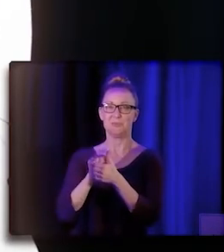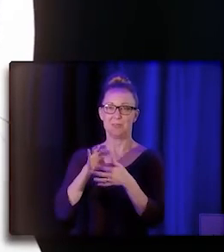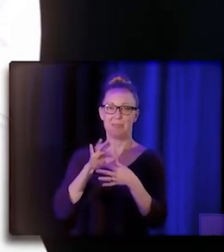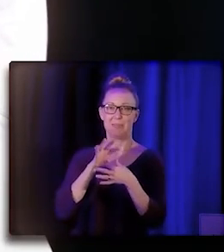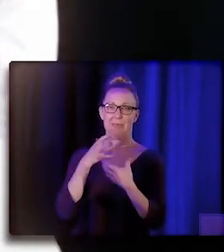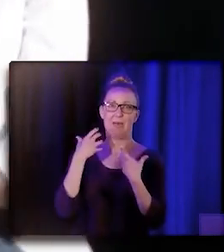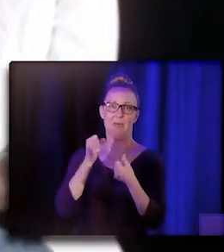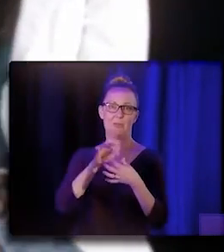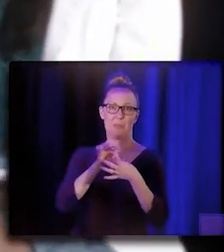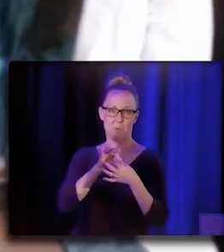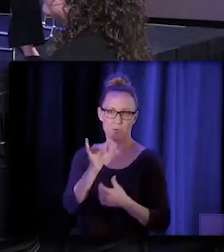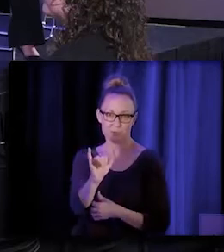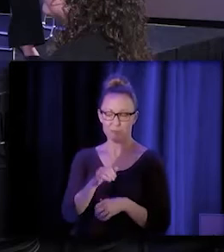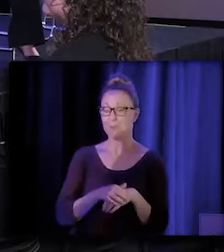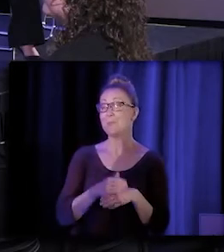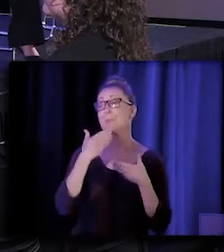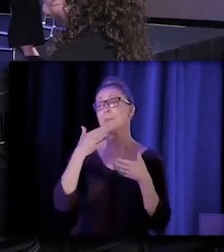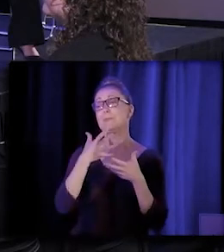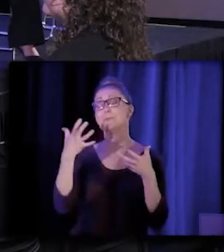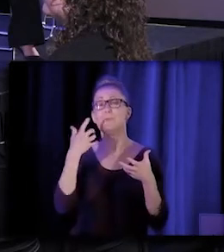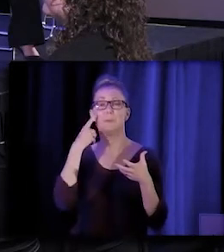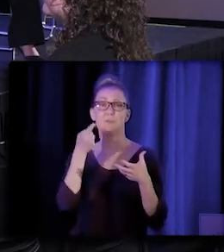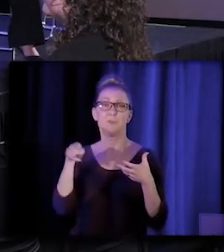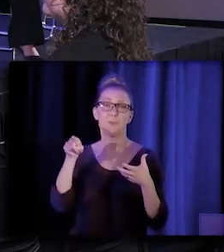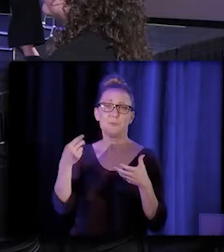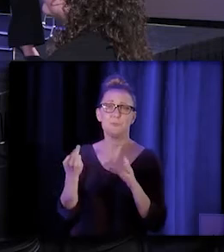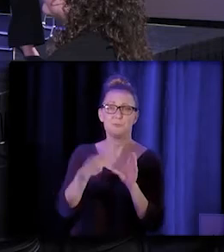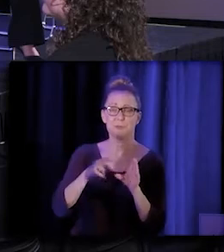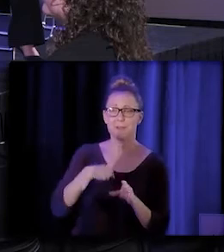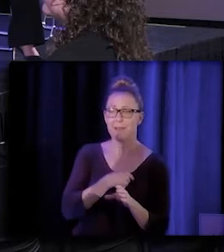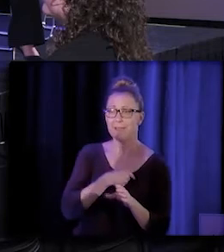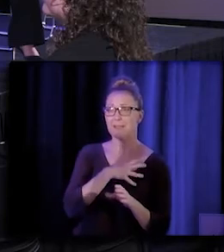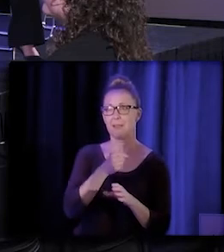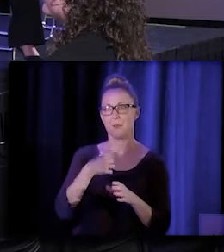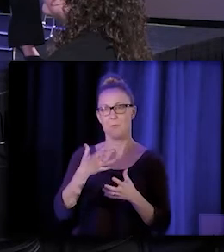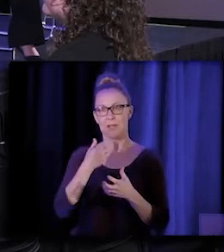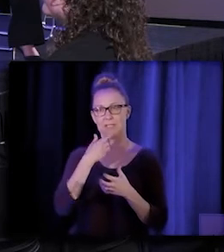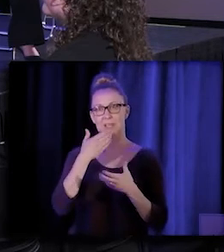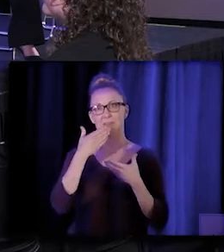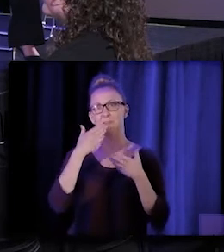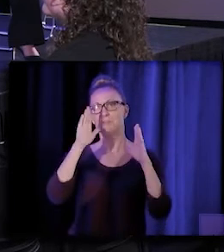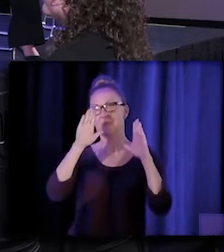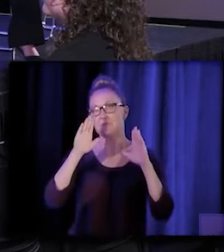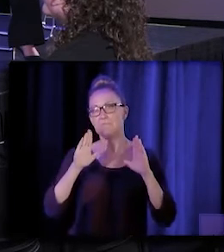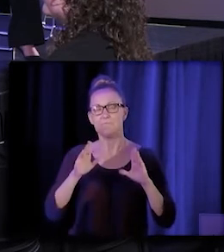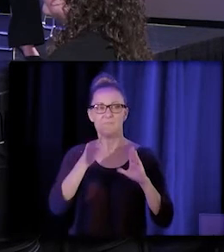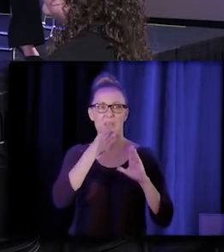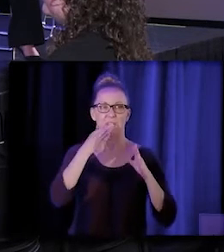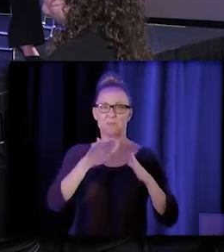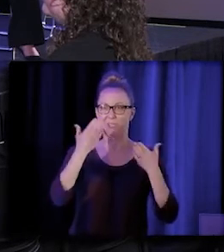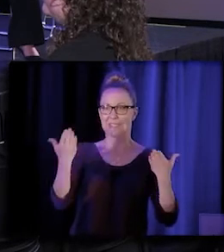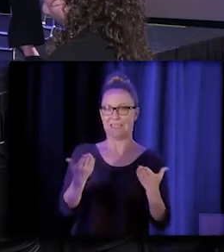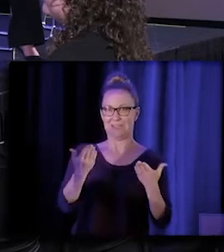Before we get going, I also want to acknowledge there are some fabulous experts in the room today who have a long history